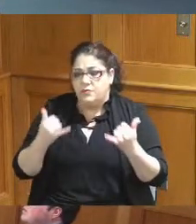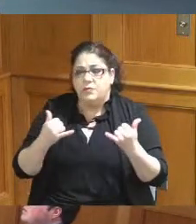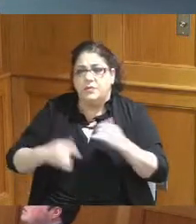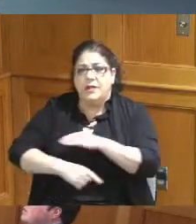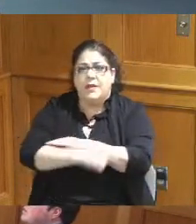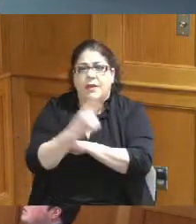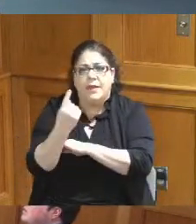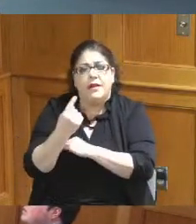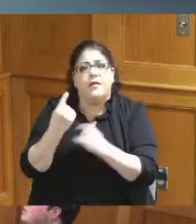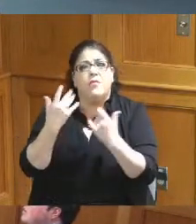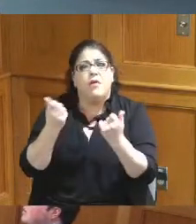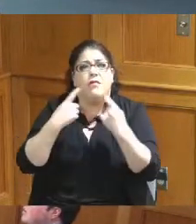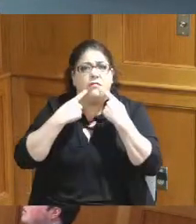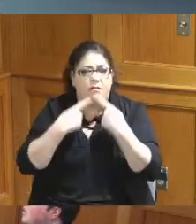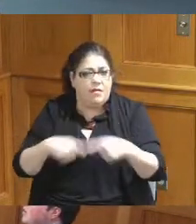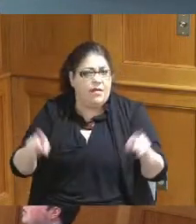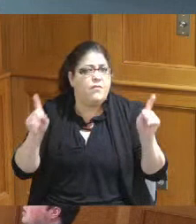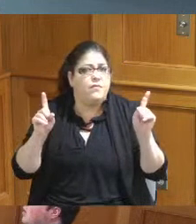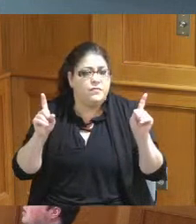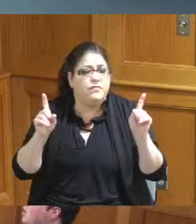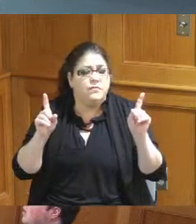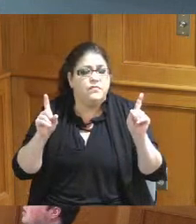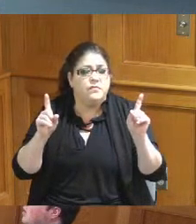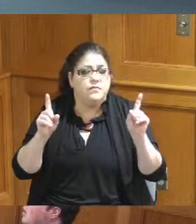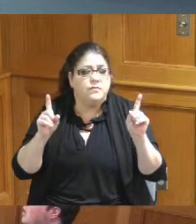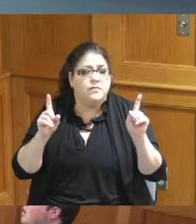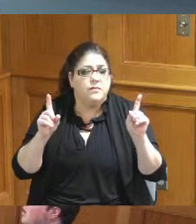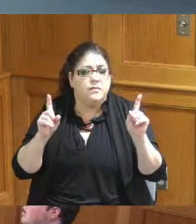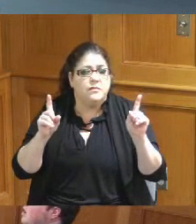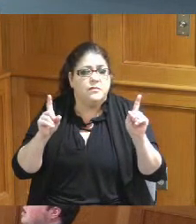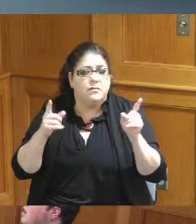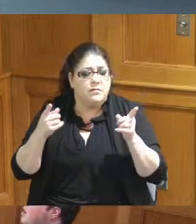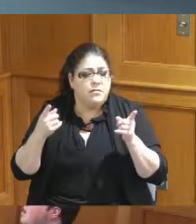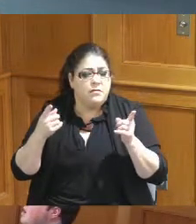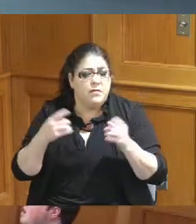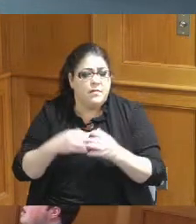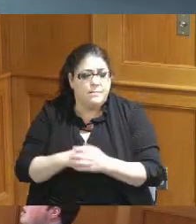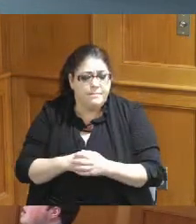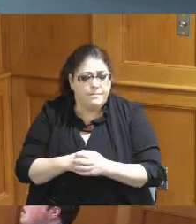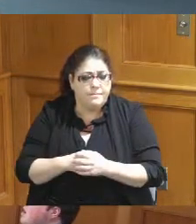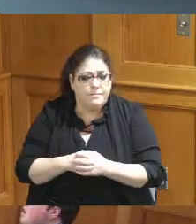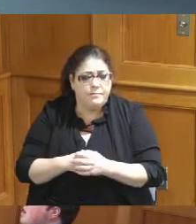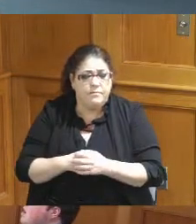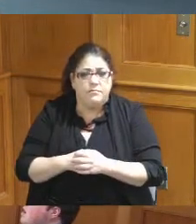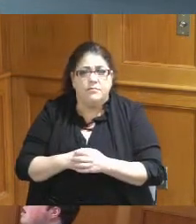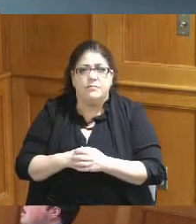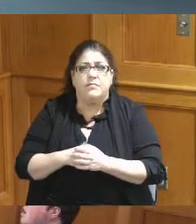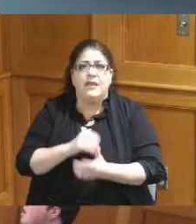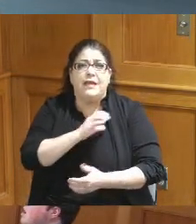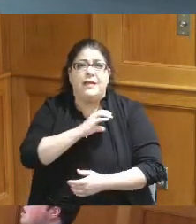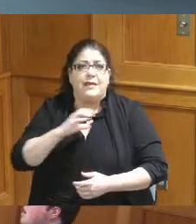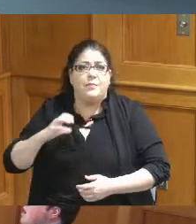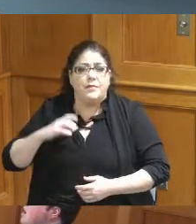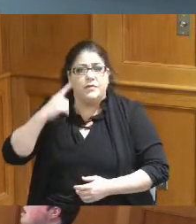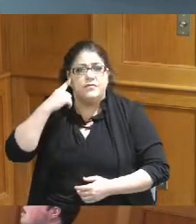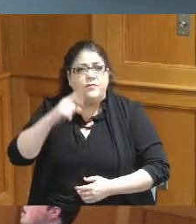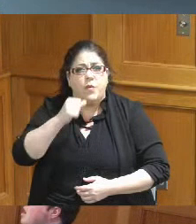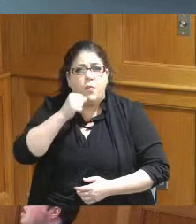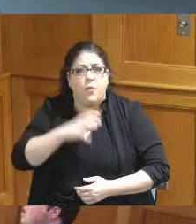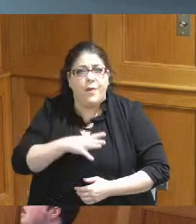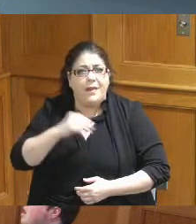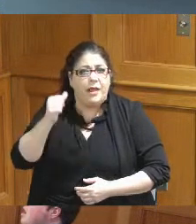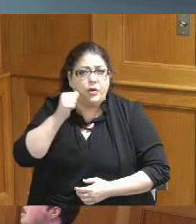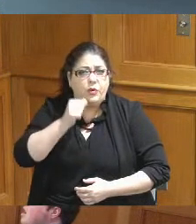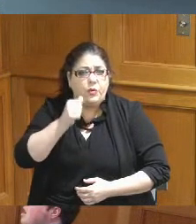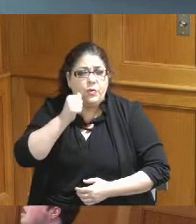thing I wanted to announce that a member of the Commission on Women and Girls it's Jill Miller